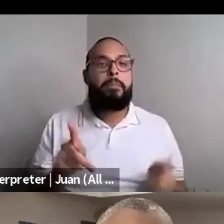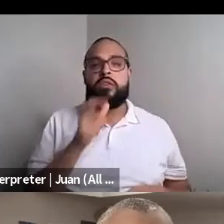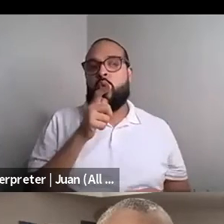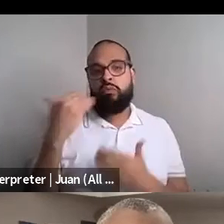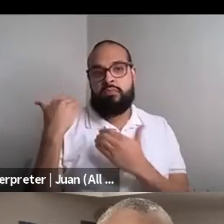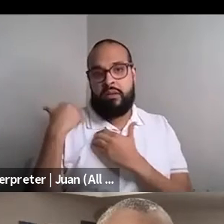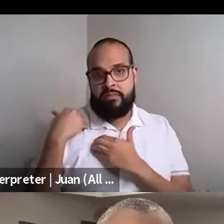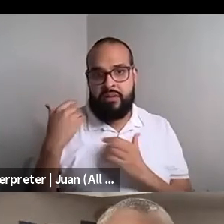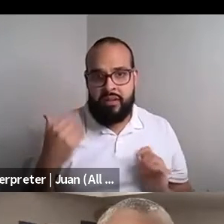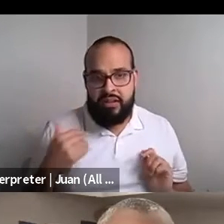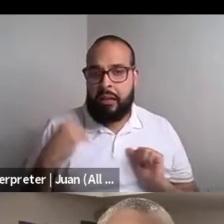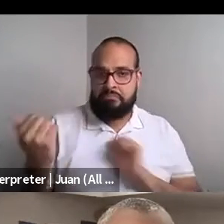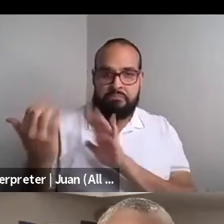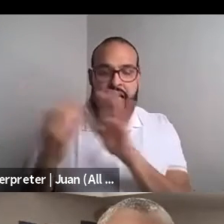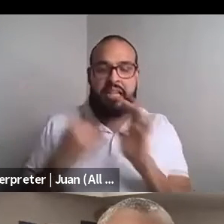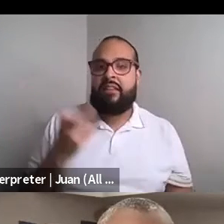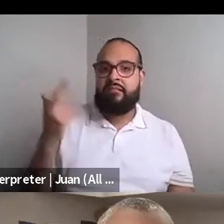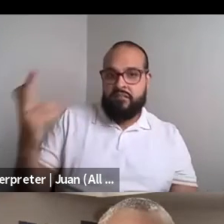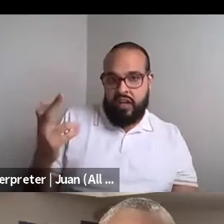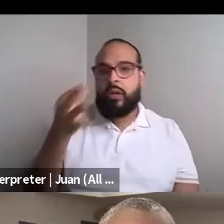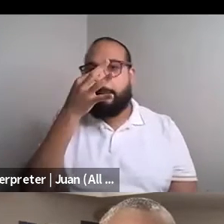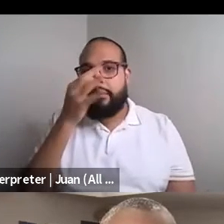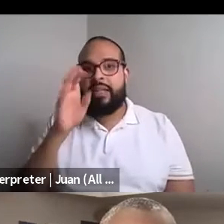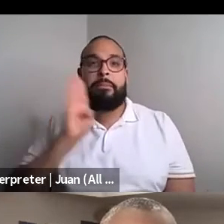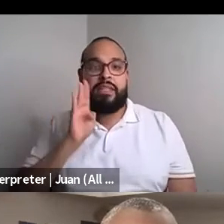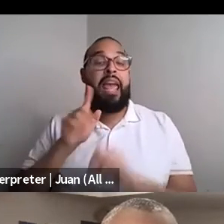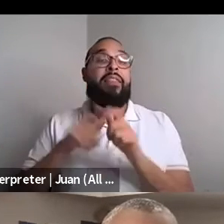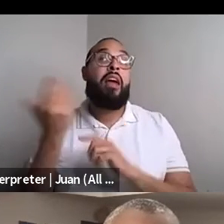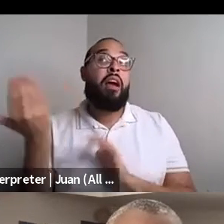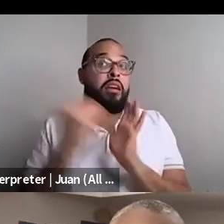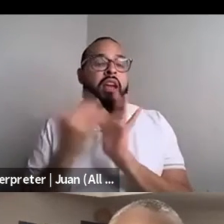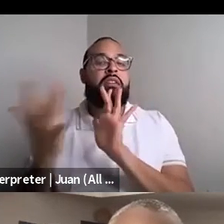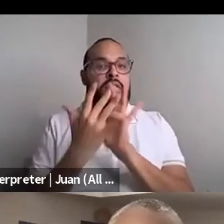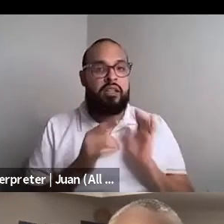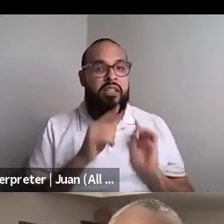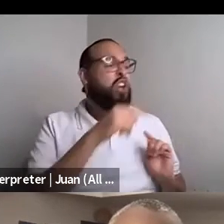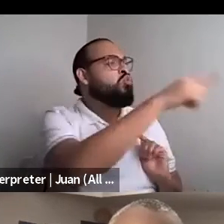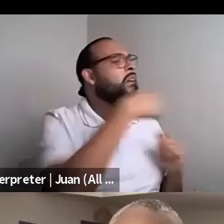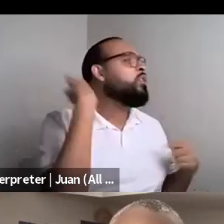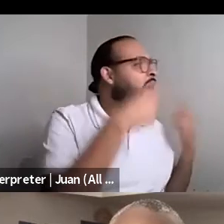Kokumo: Financially and fluffy. You must be rich. And so he hit me back up to your fucking crazy. And that's awesome, you're making essays.